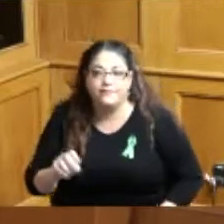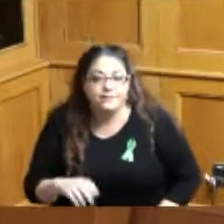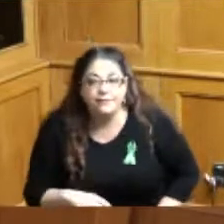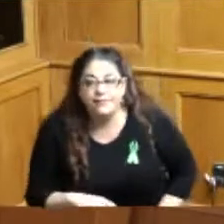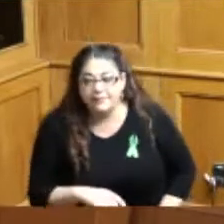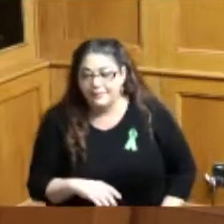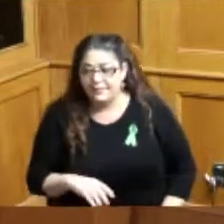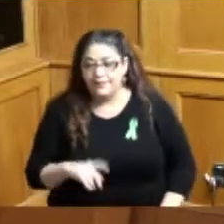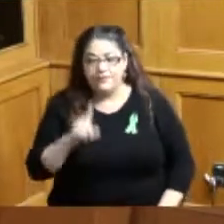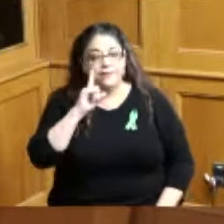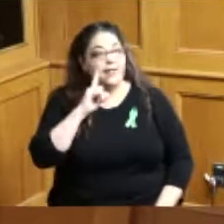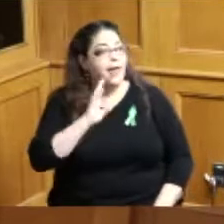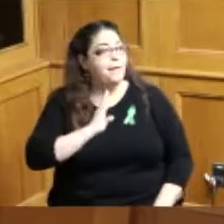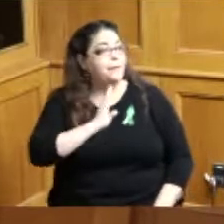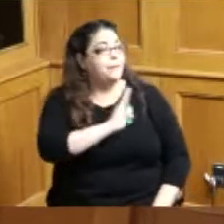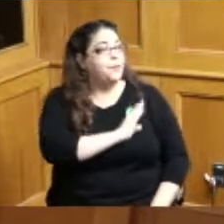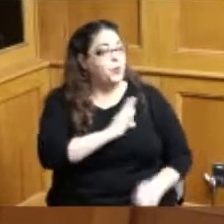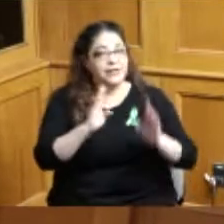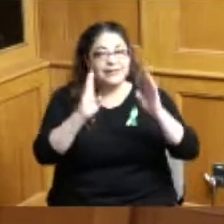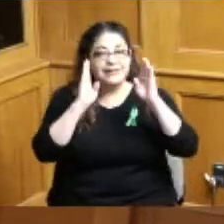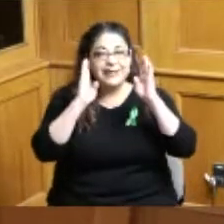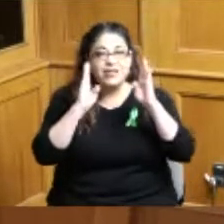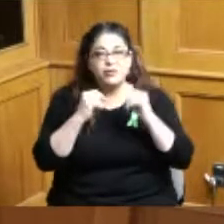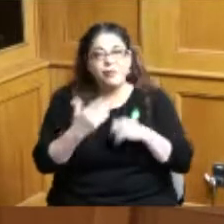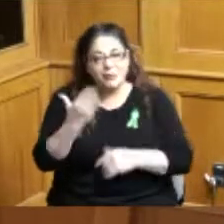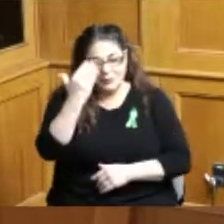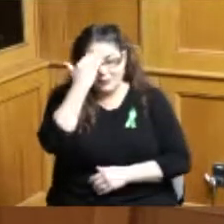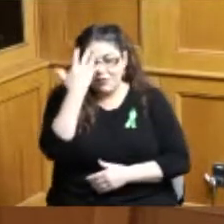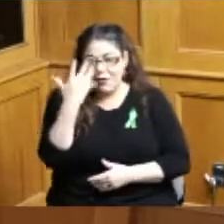the Board's attention is I think you're probably already aware but I just wanted to congratulate